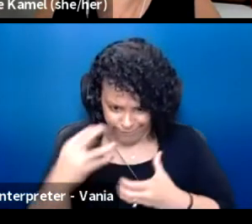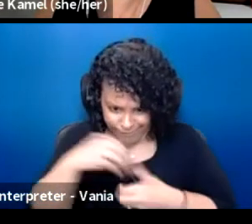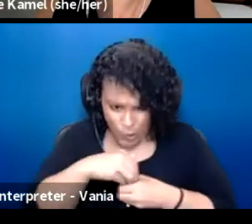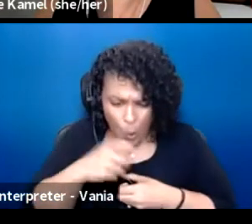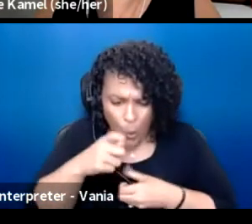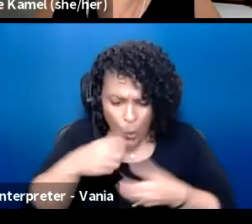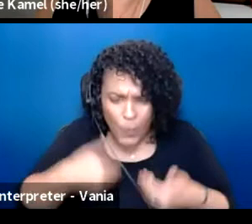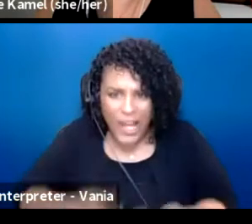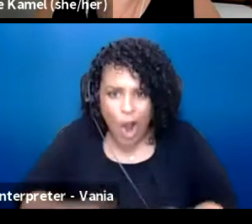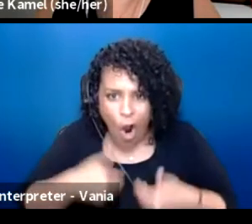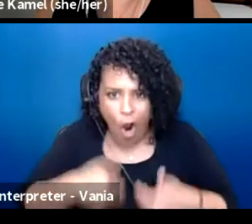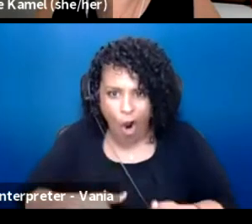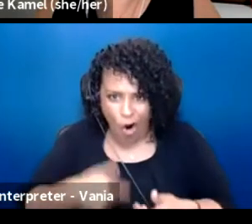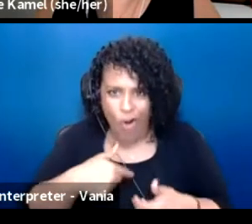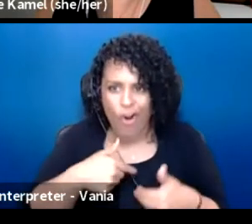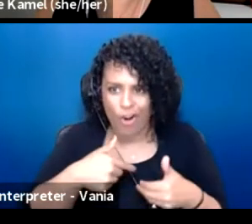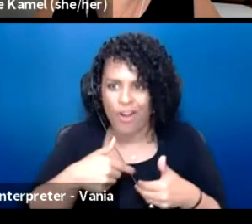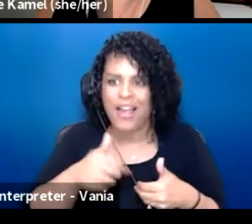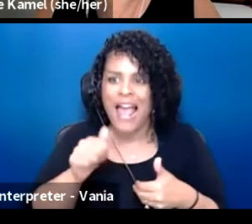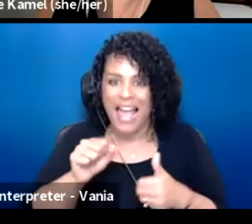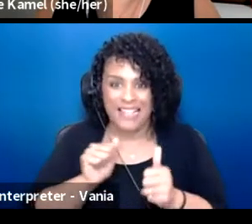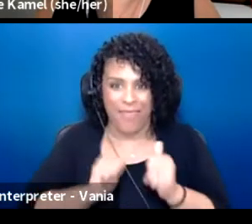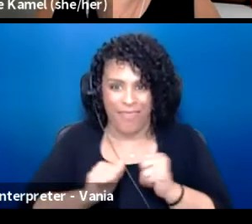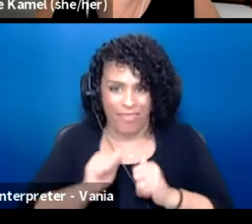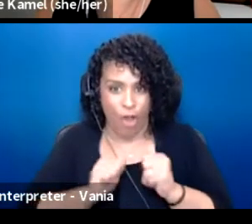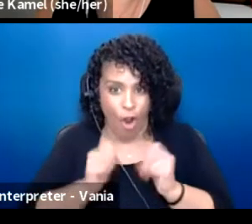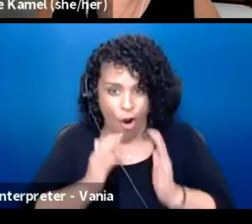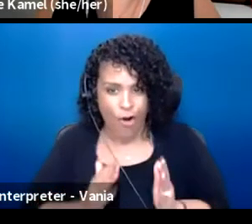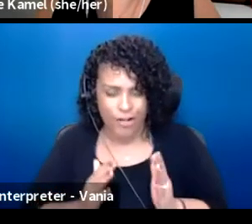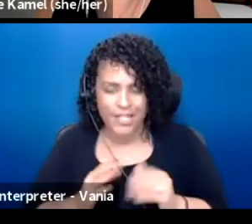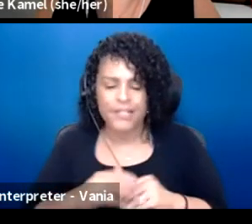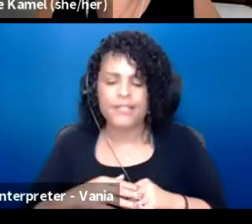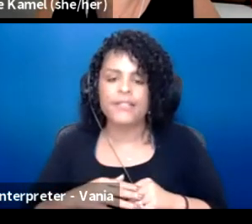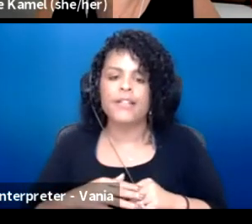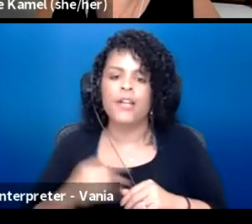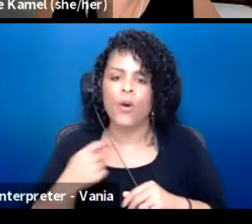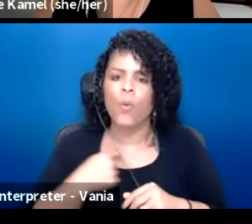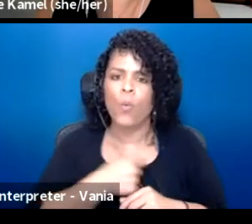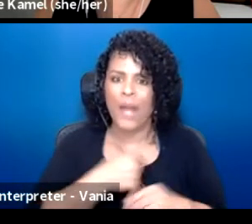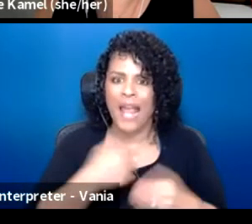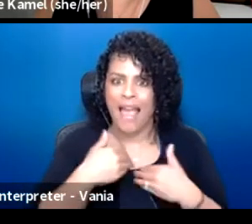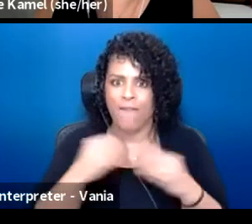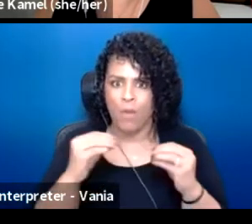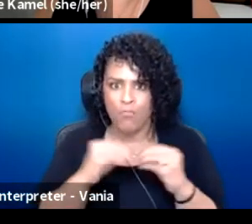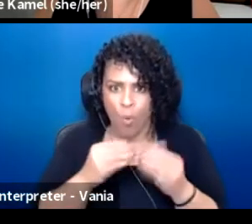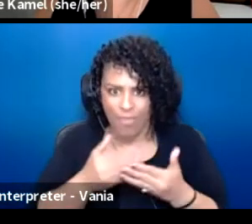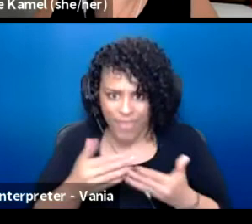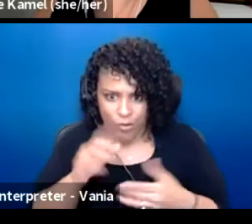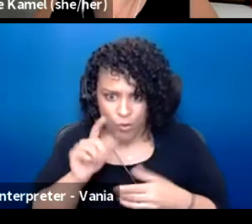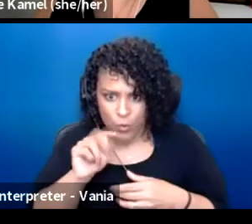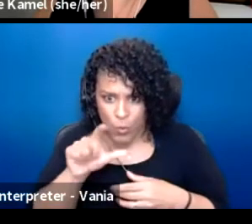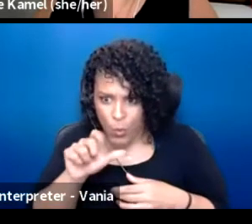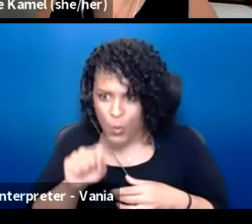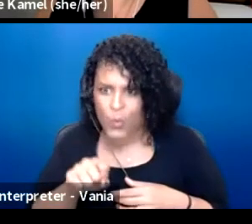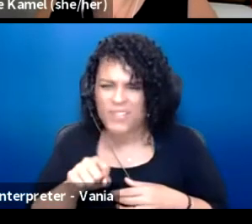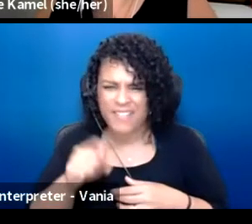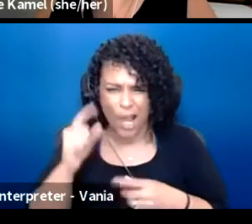I think as theater artists in particular, but artists nonetheless, we have more tools that are left. As I heard some examples here